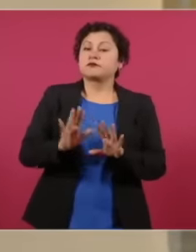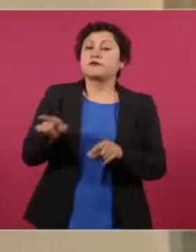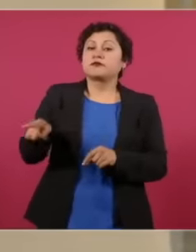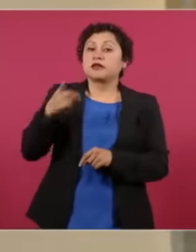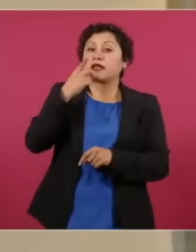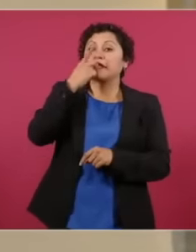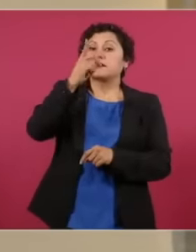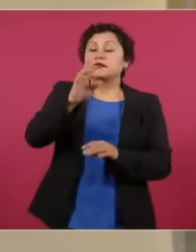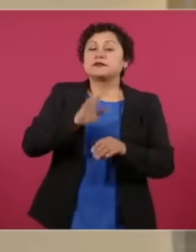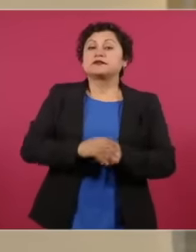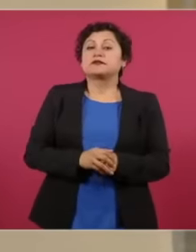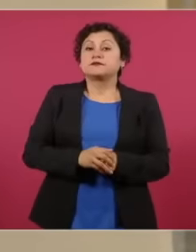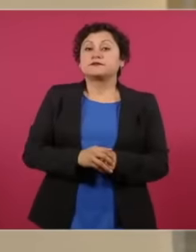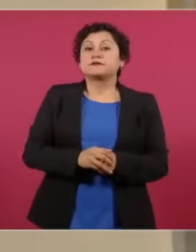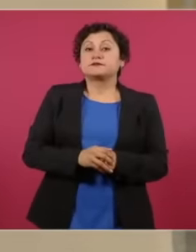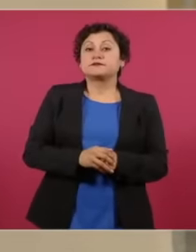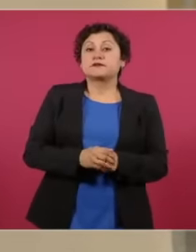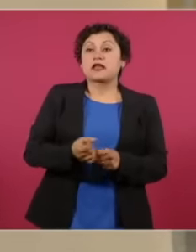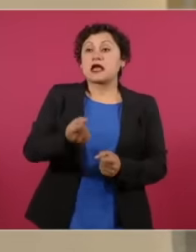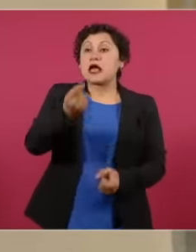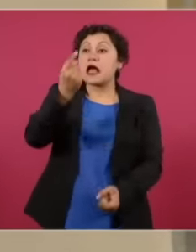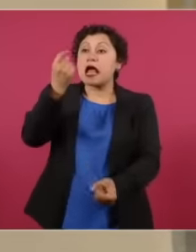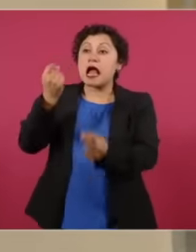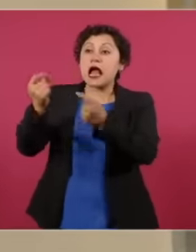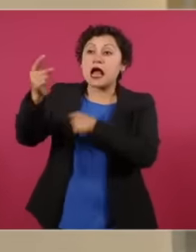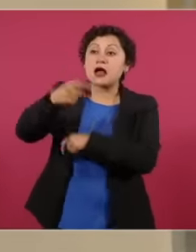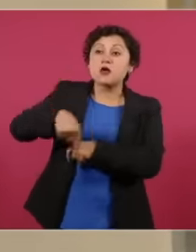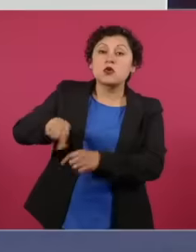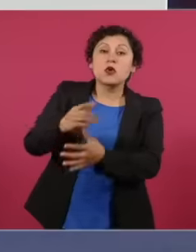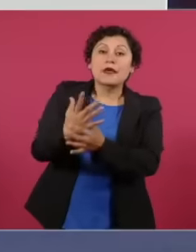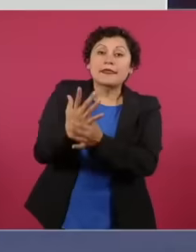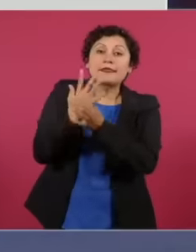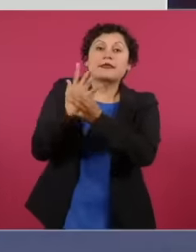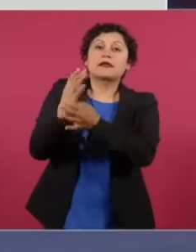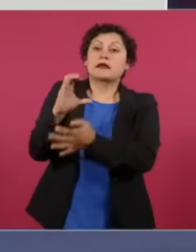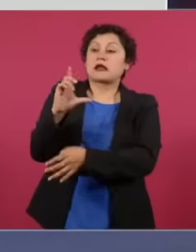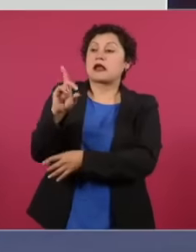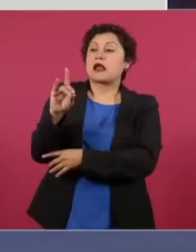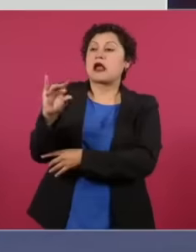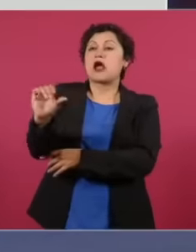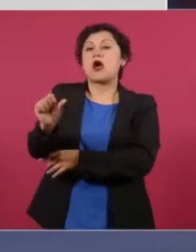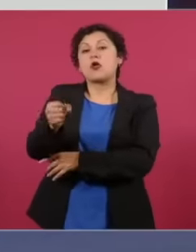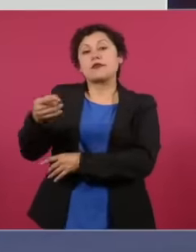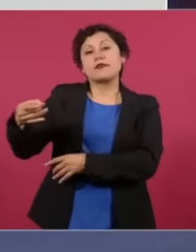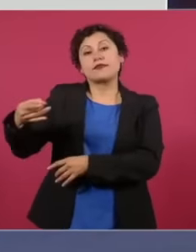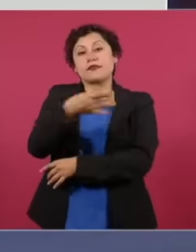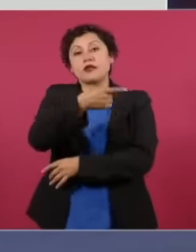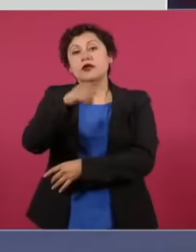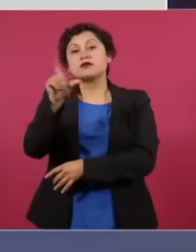Claudia would win with an advantage over Sochil that seemed to decrease towards a